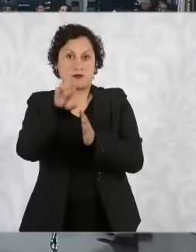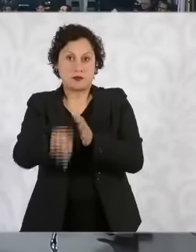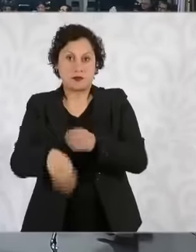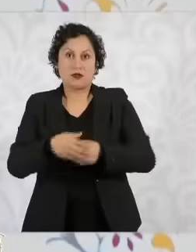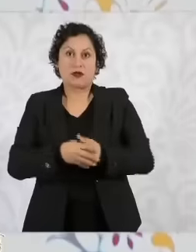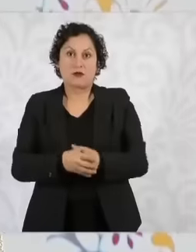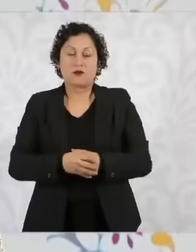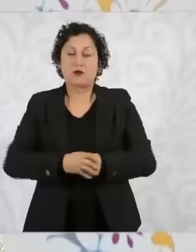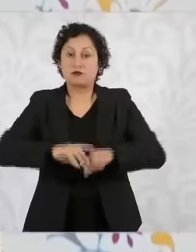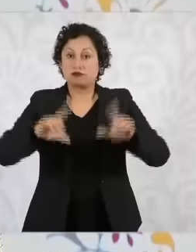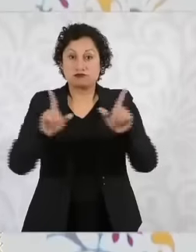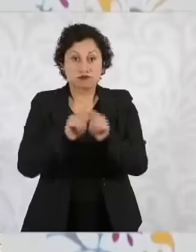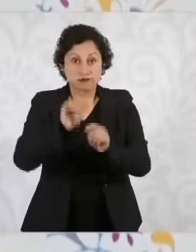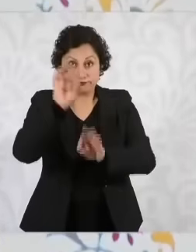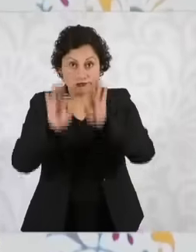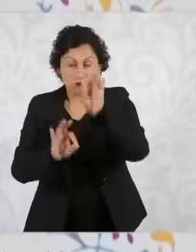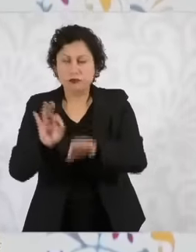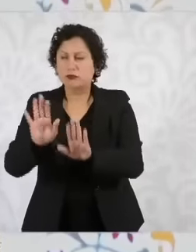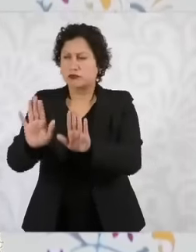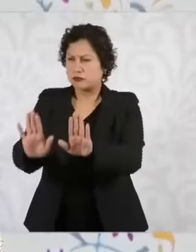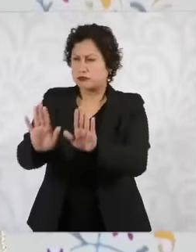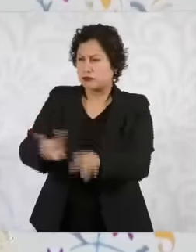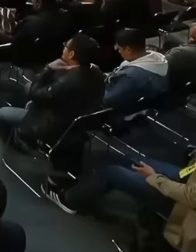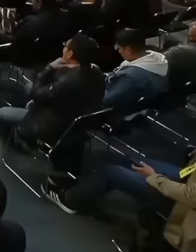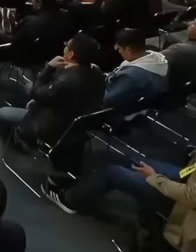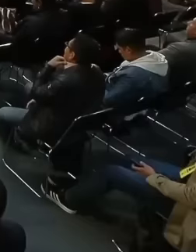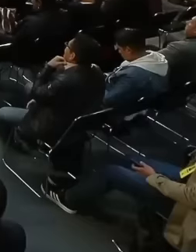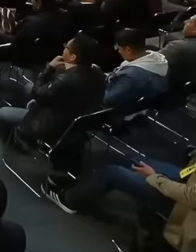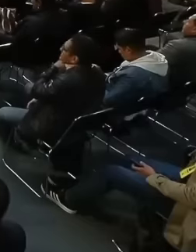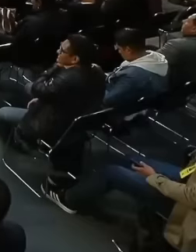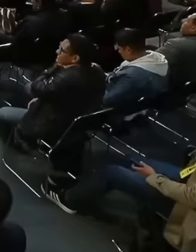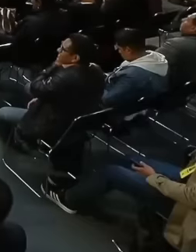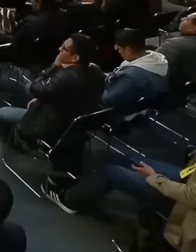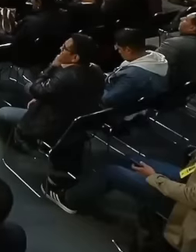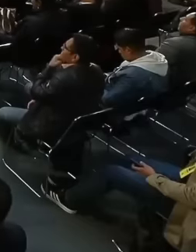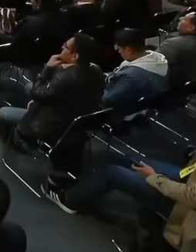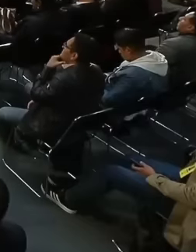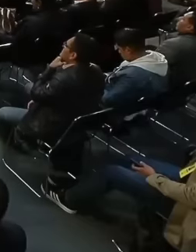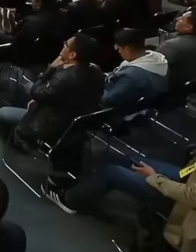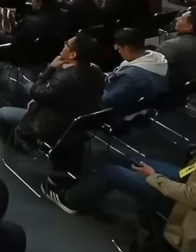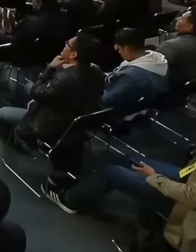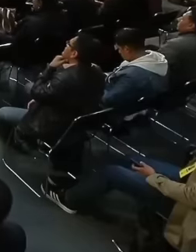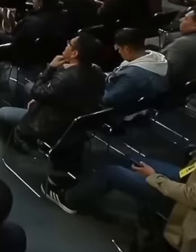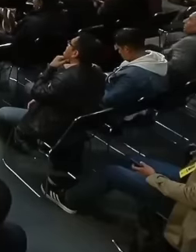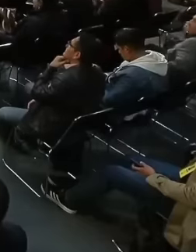see it. We are going to go. giving reports every good month Thank you very much to everyone and see you all tomorrow